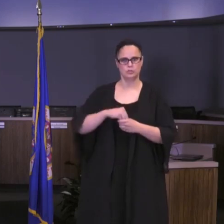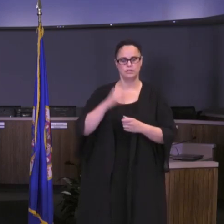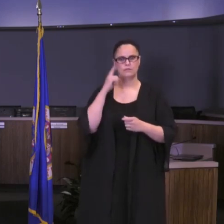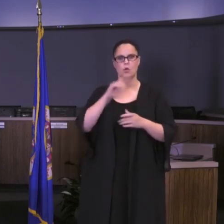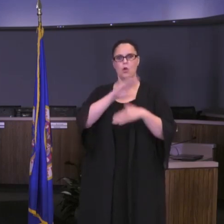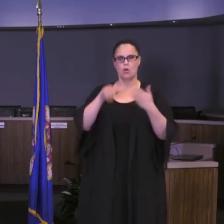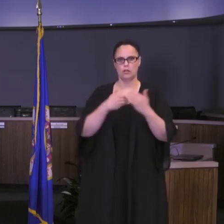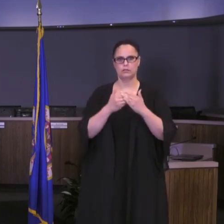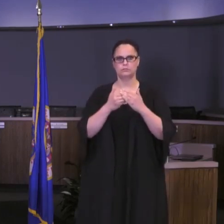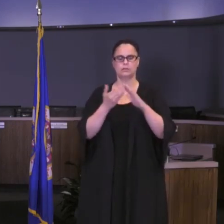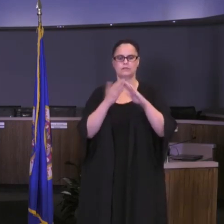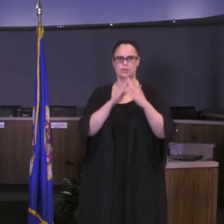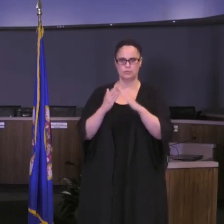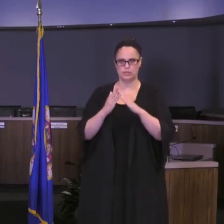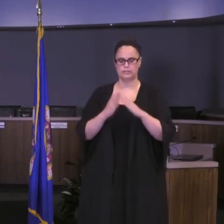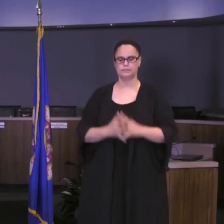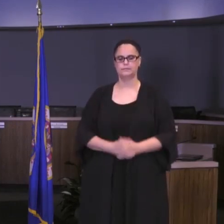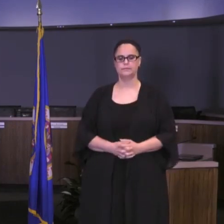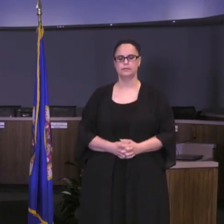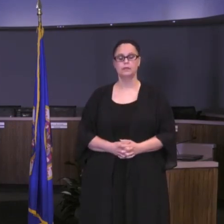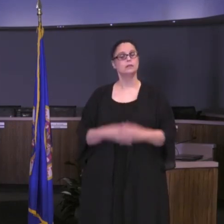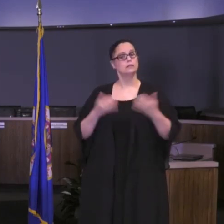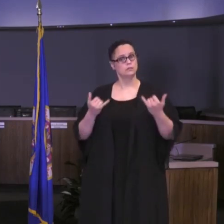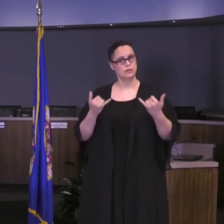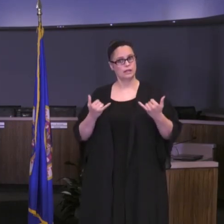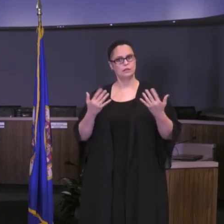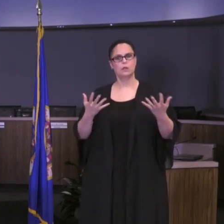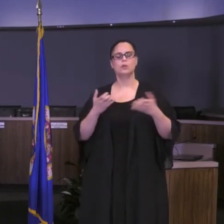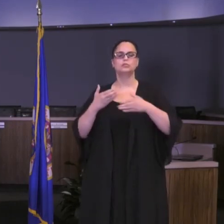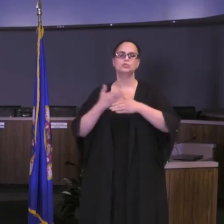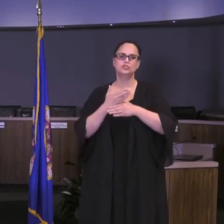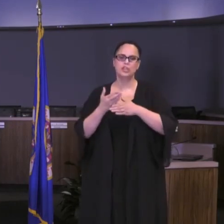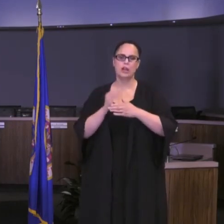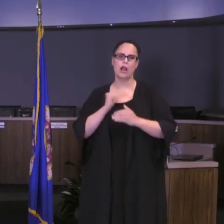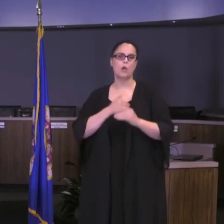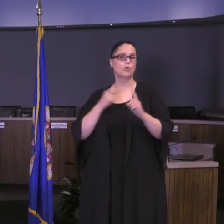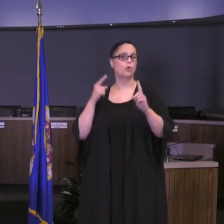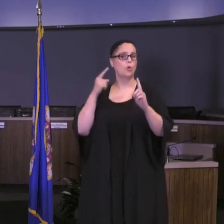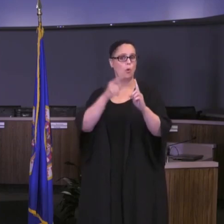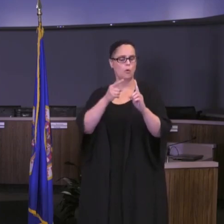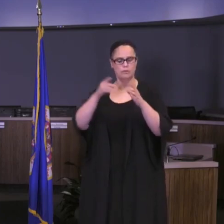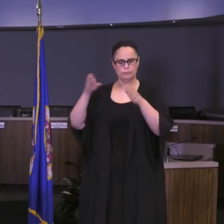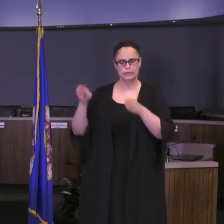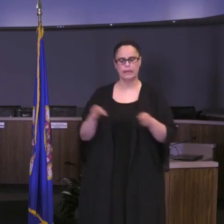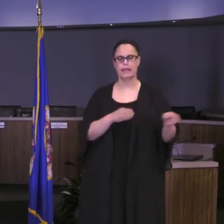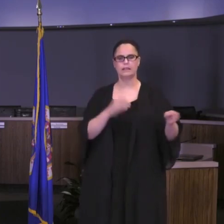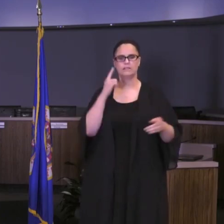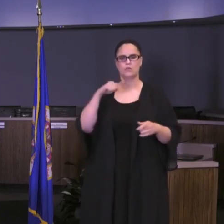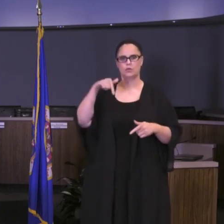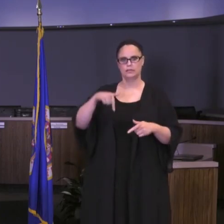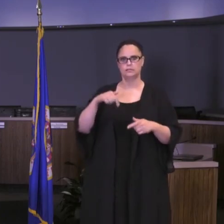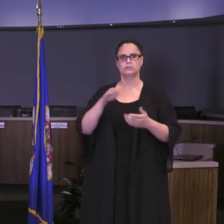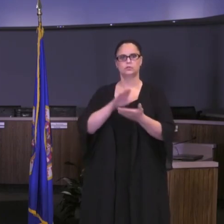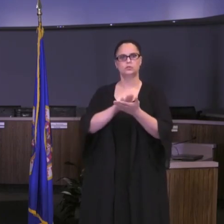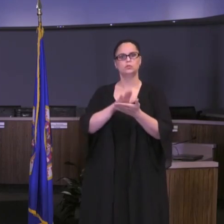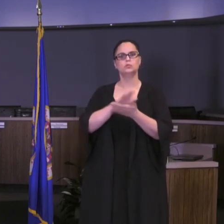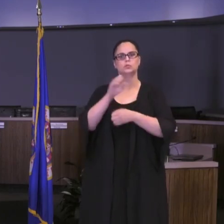So tonight, I'm going to share with you our goal of planning for this upcoming school year, and I have to say from the very